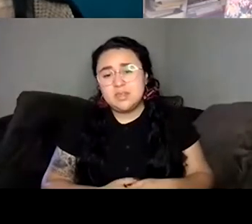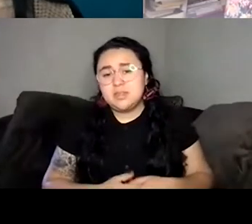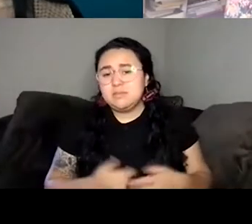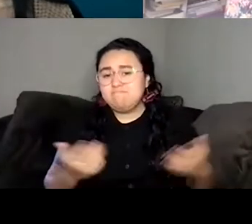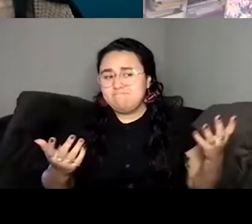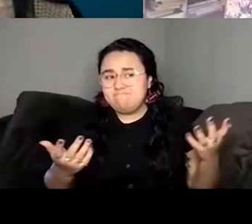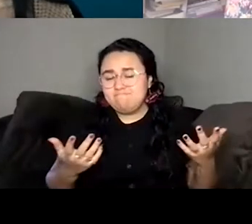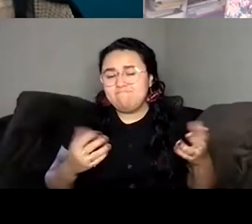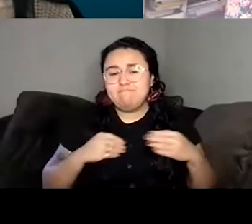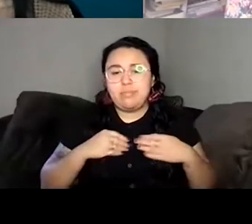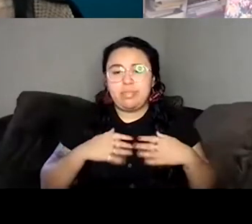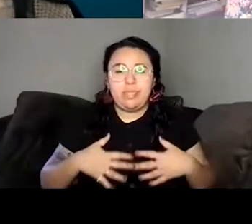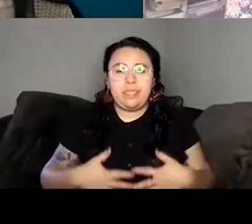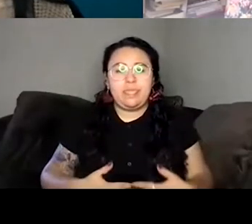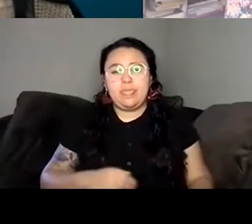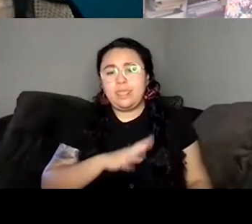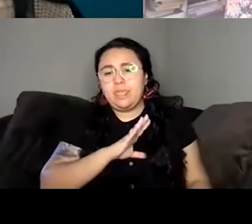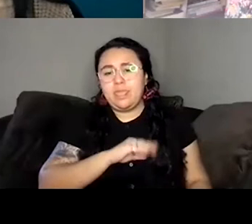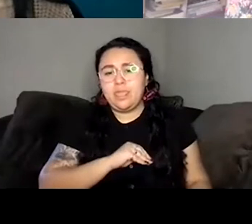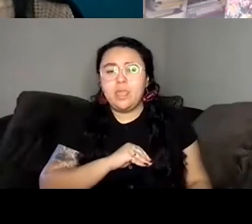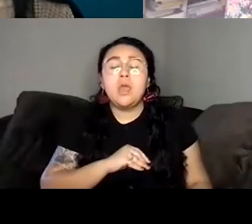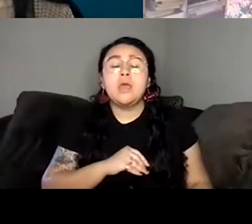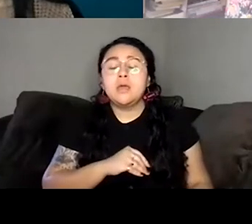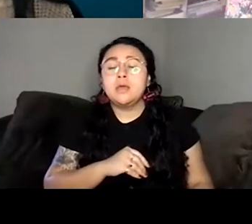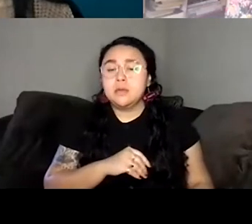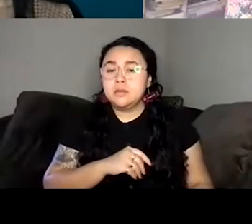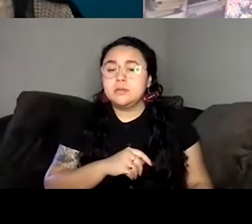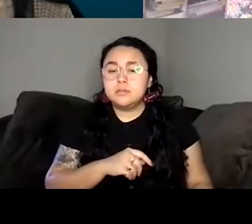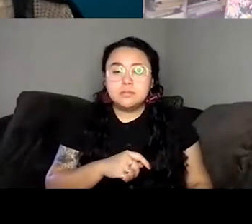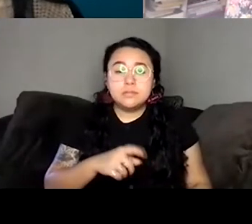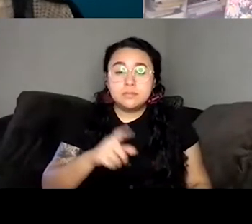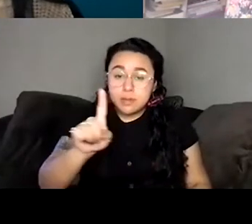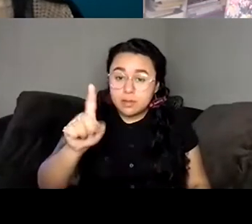mean, there's a there's a way in which you, you need to have faith yourself, but you can't